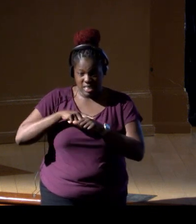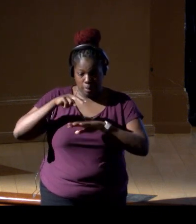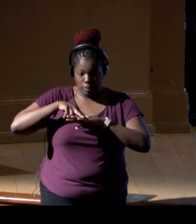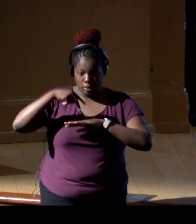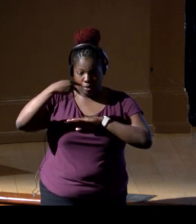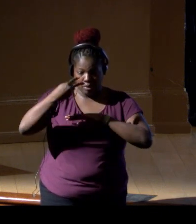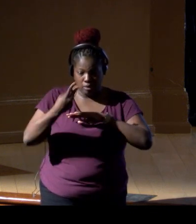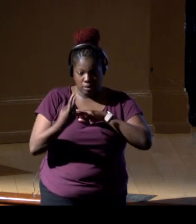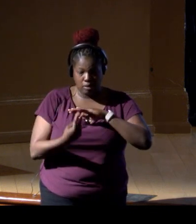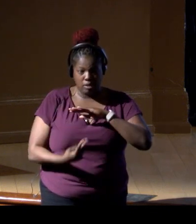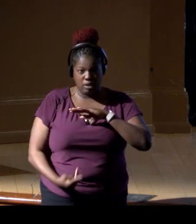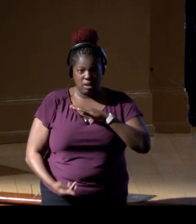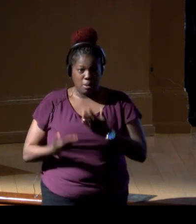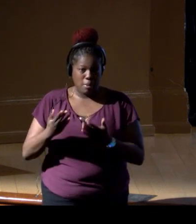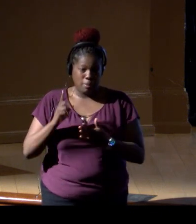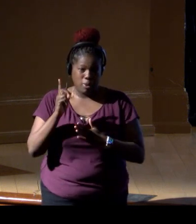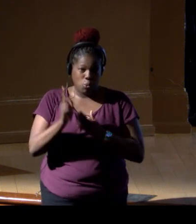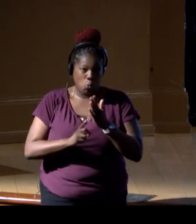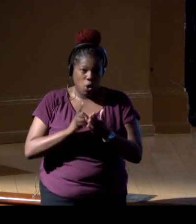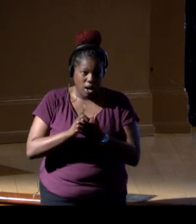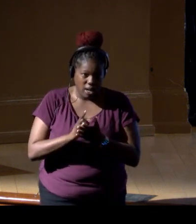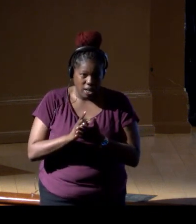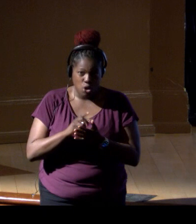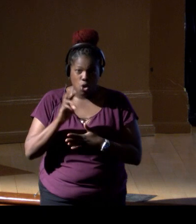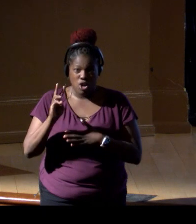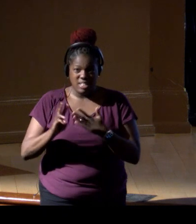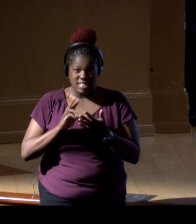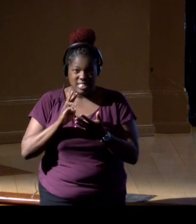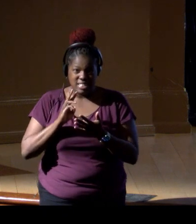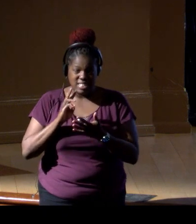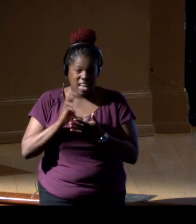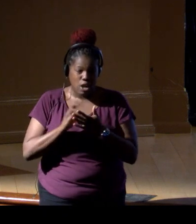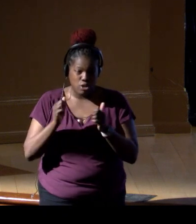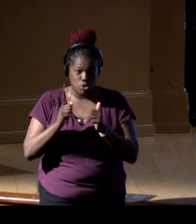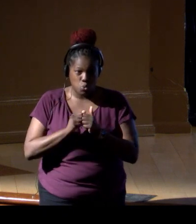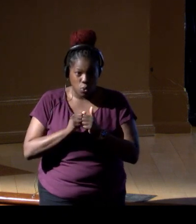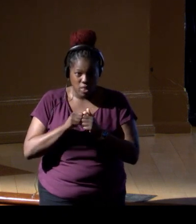maybe one hour in the bottom means six, or eight hours of decompression even with the rebreathers.